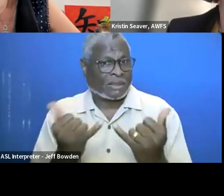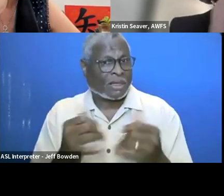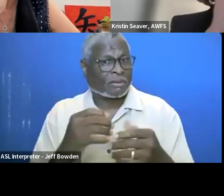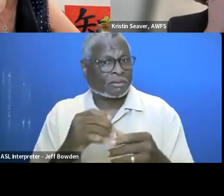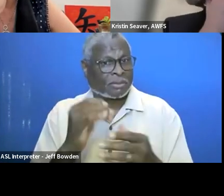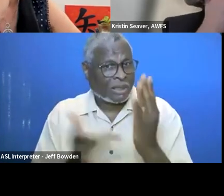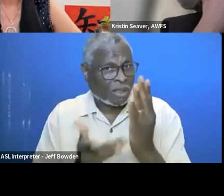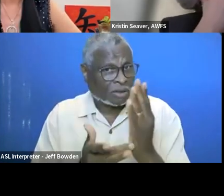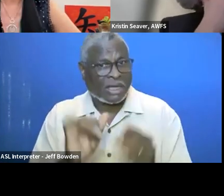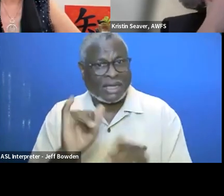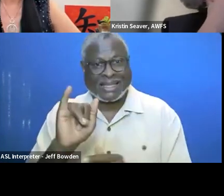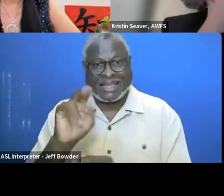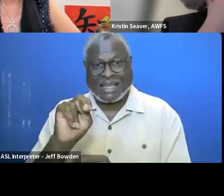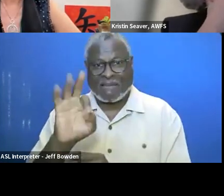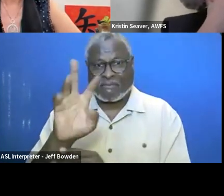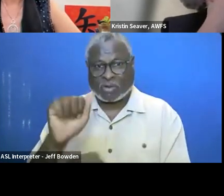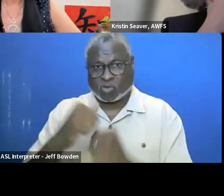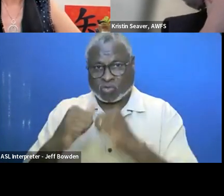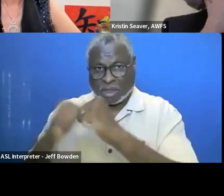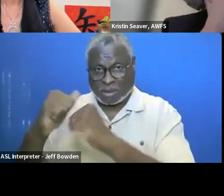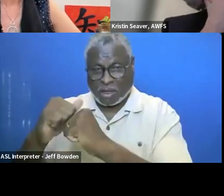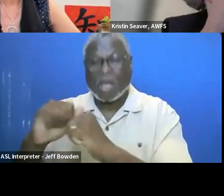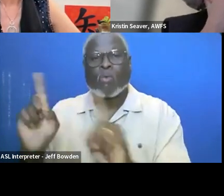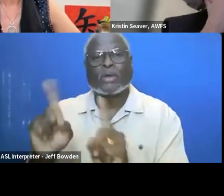and a place to go that already exists.